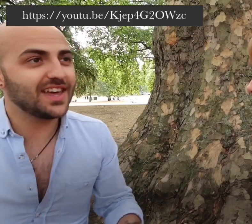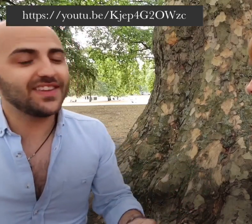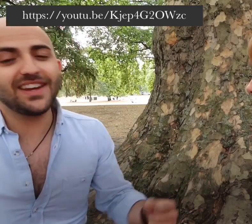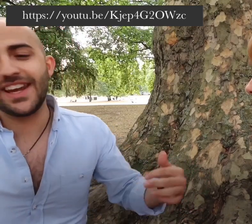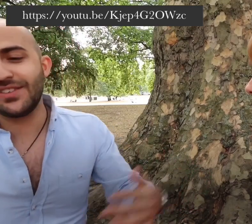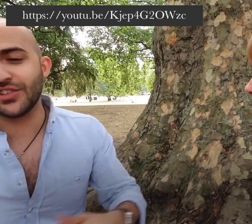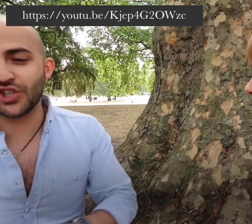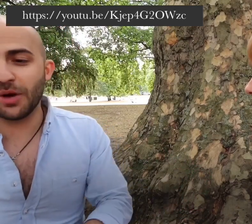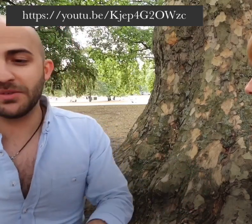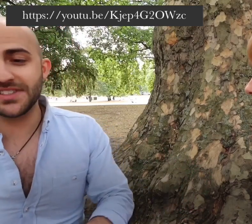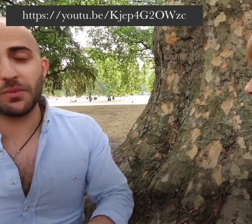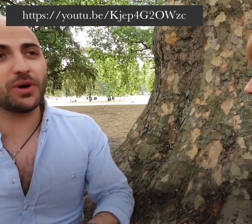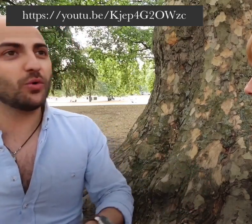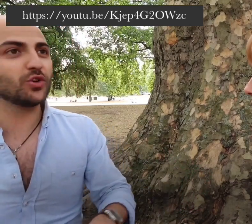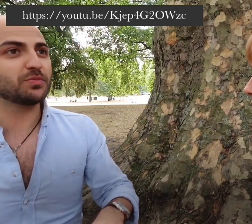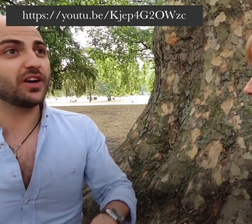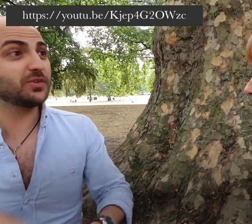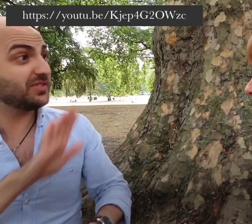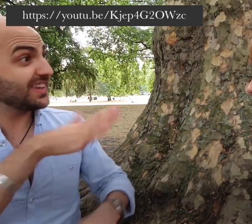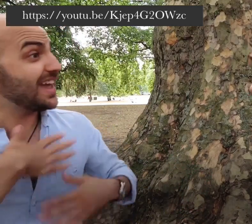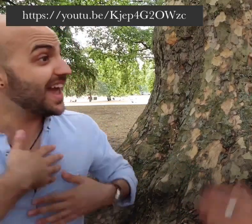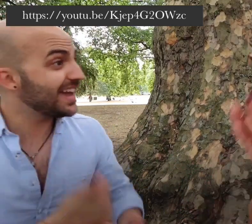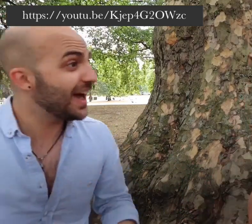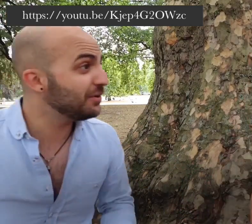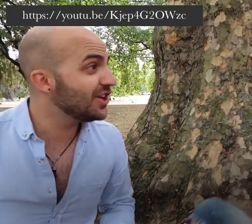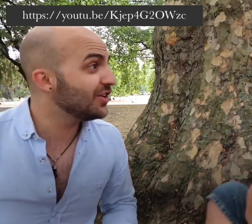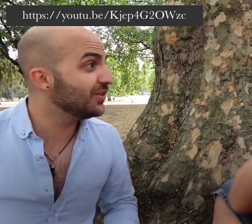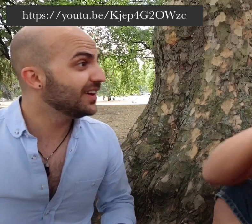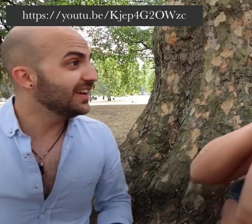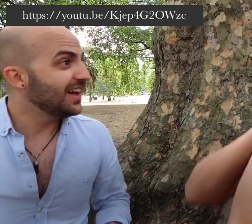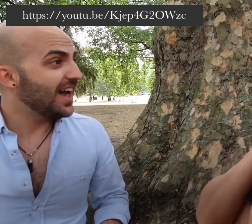and then he leaves the shop and someone walks past and they say " Hey, how are you?"